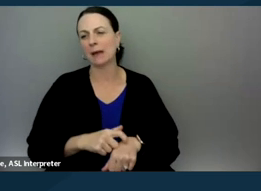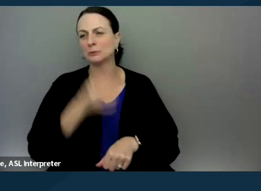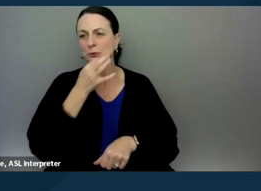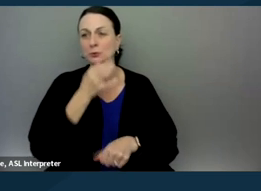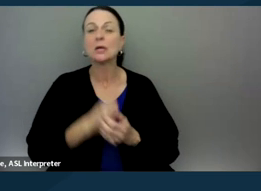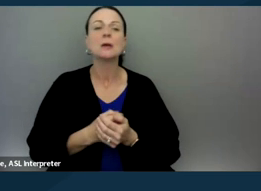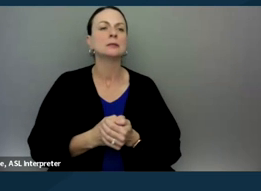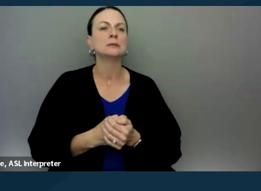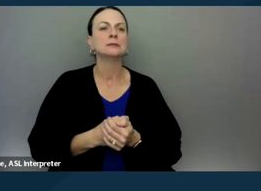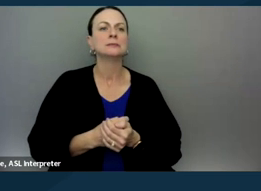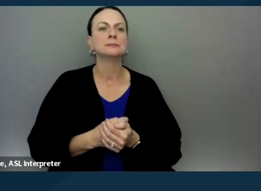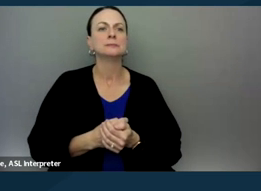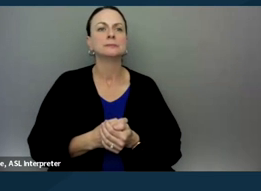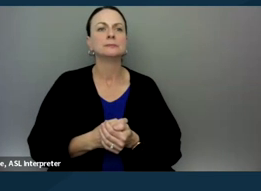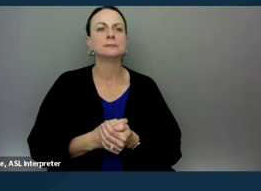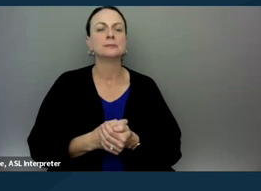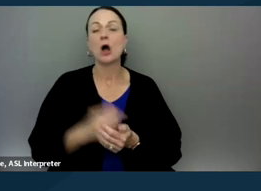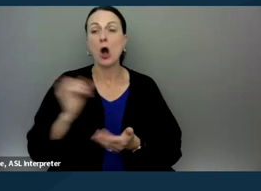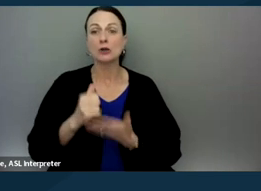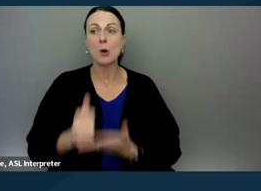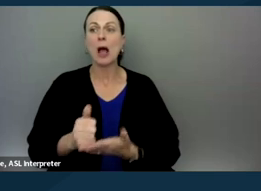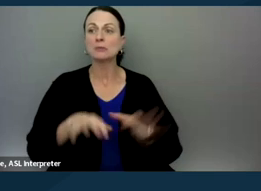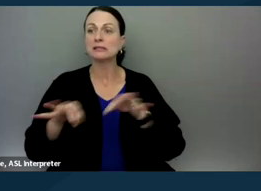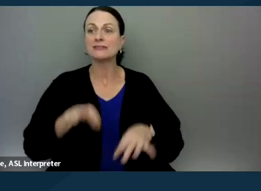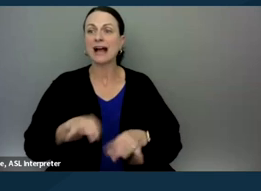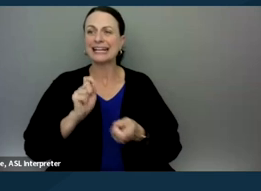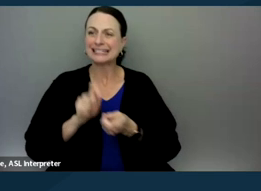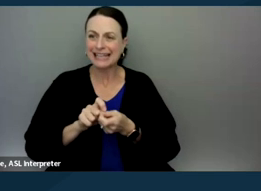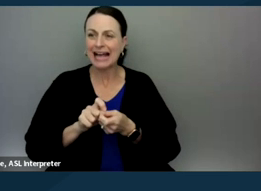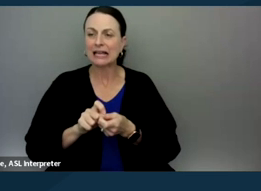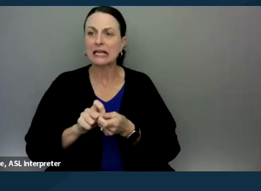that it also helps you define exactly the extent to which you'll help a family.